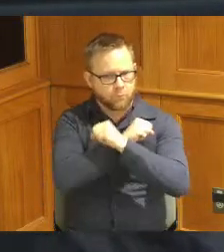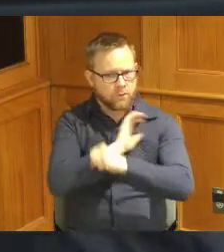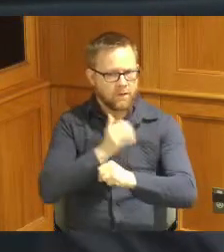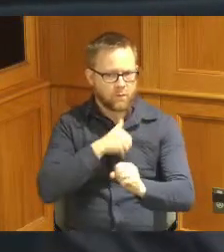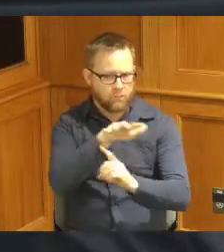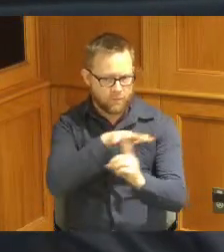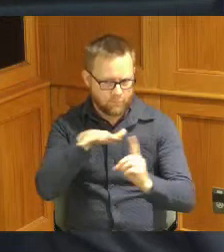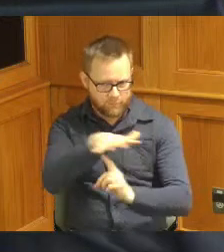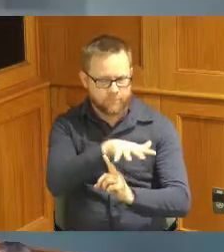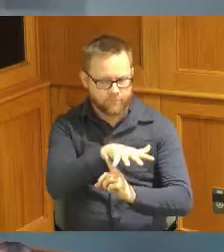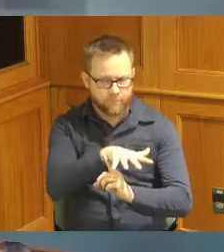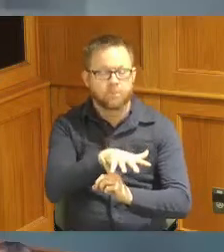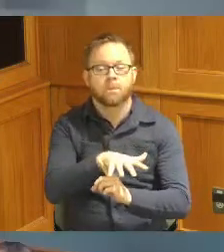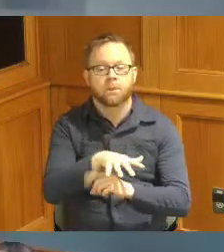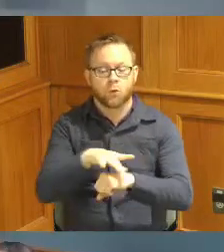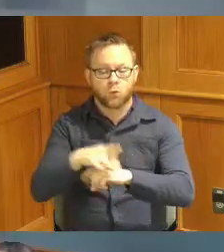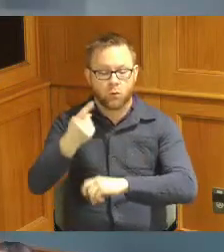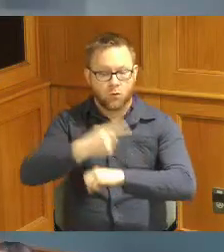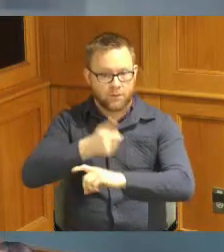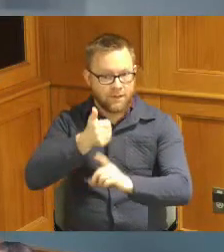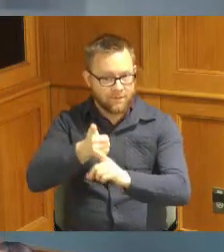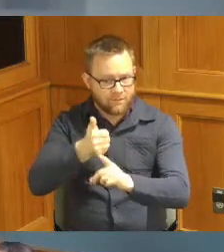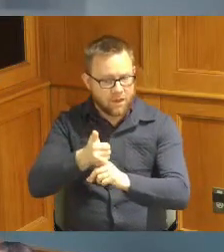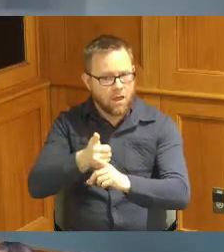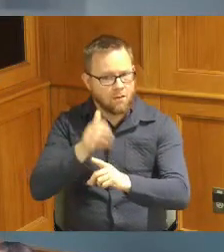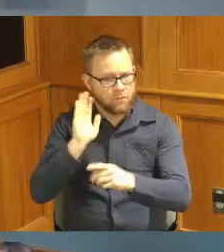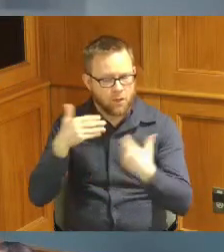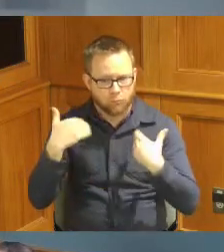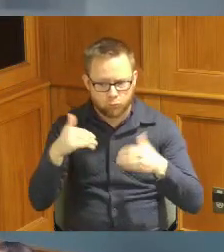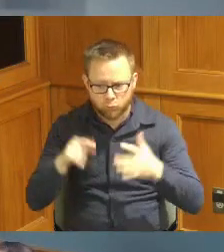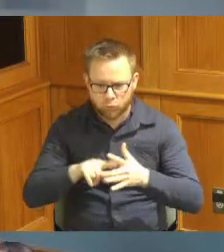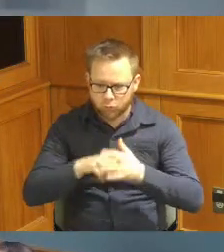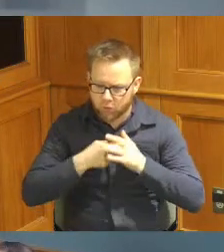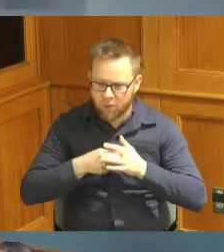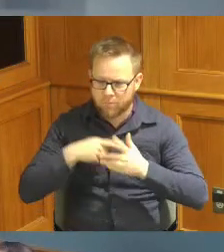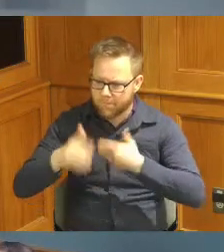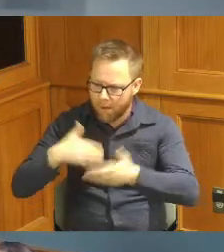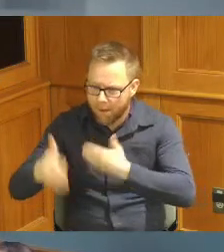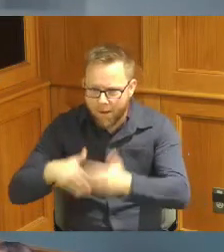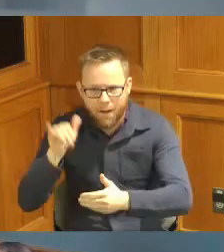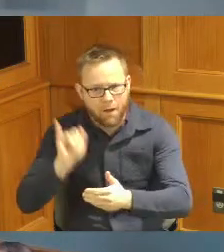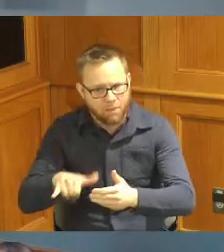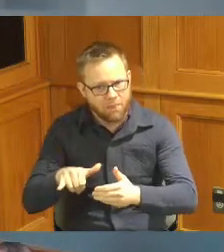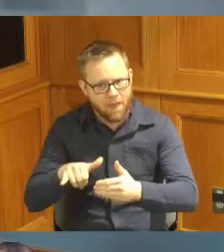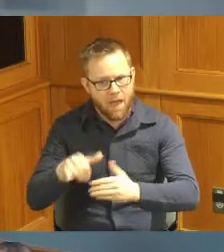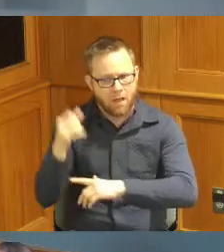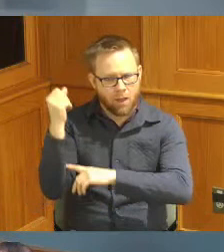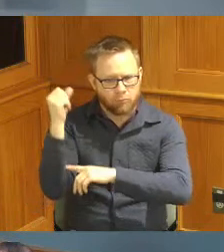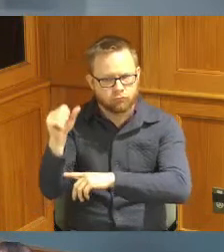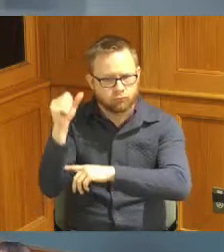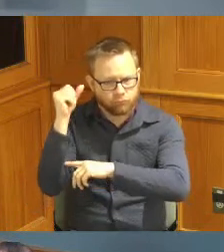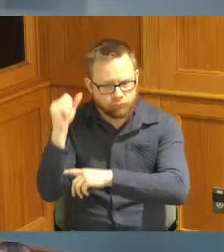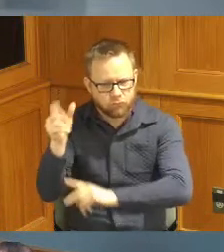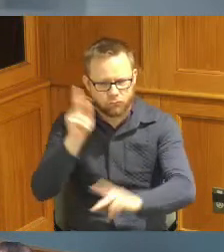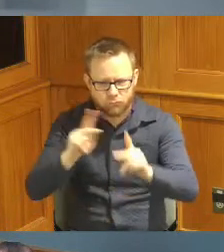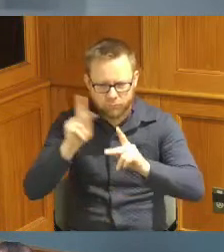whereas Earth Day served as a catalyst for the environmentalist movement in the 1970s by bringing